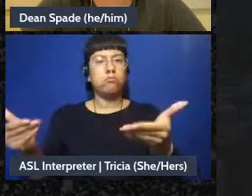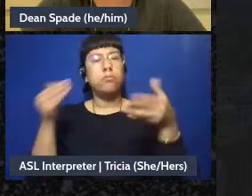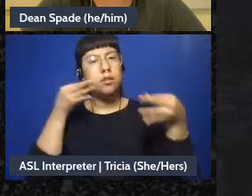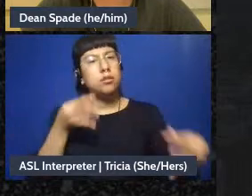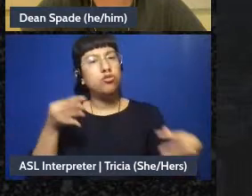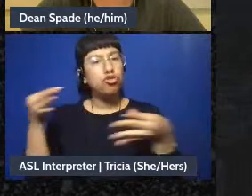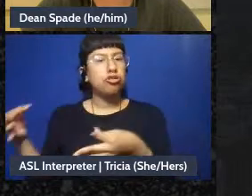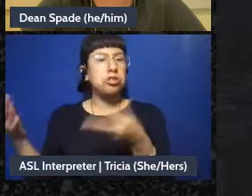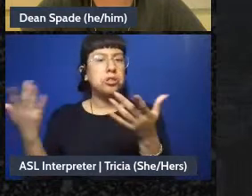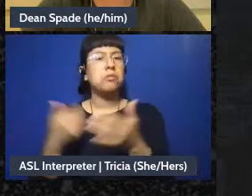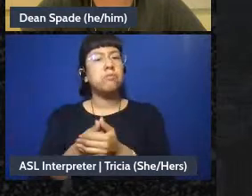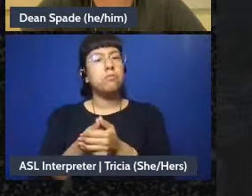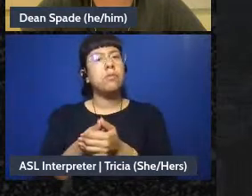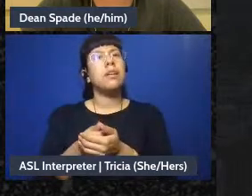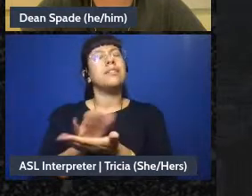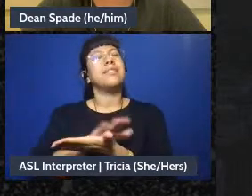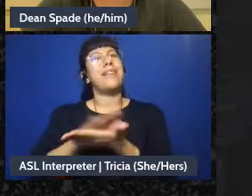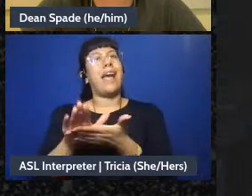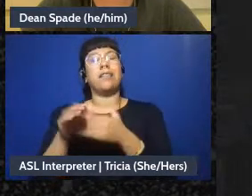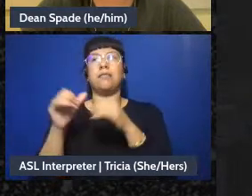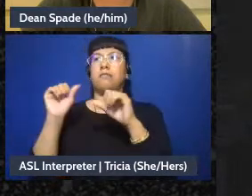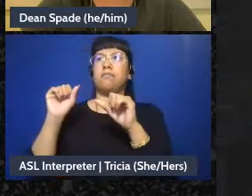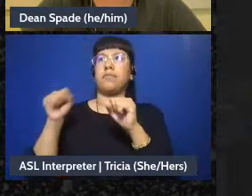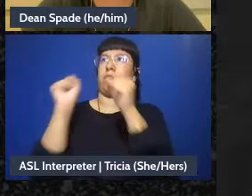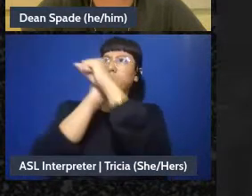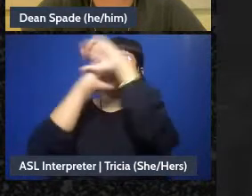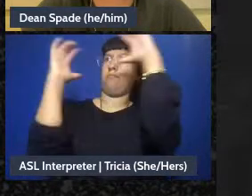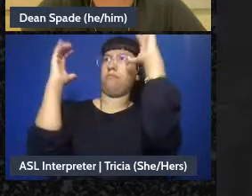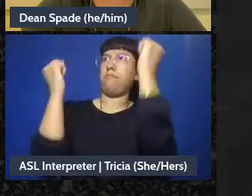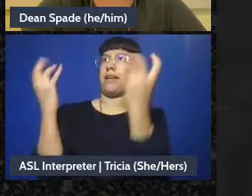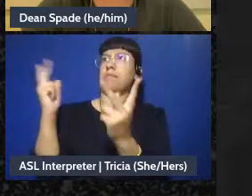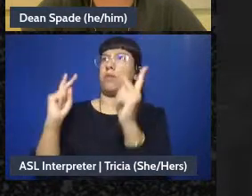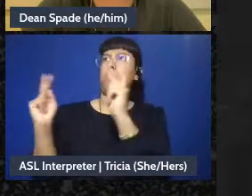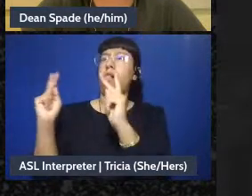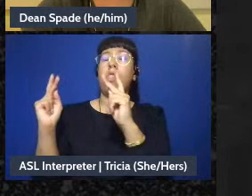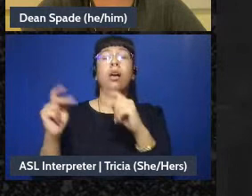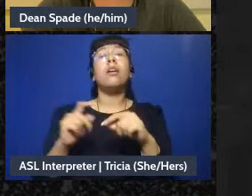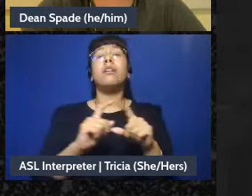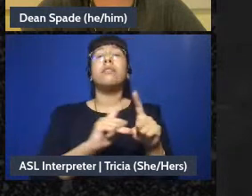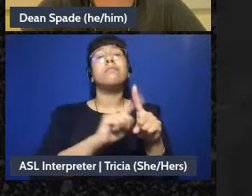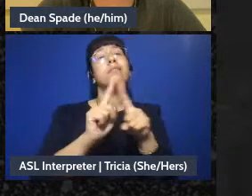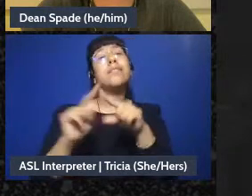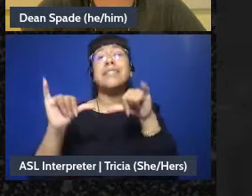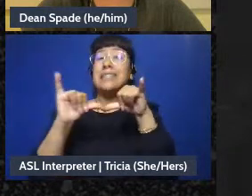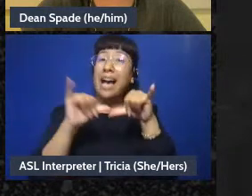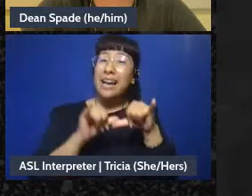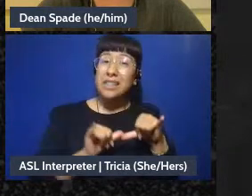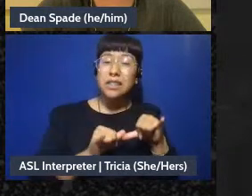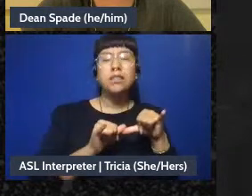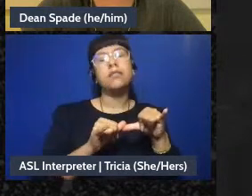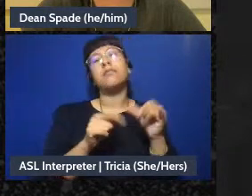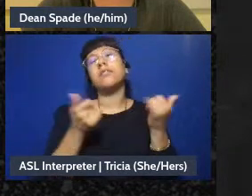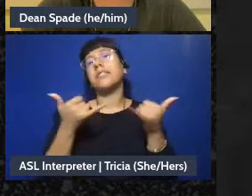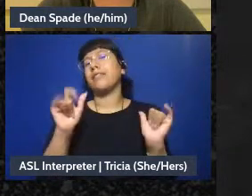It's helpful to think about this because when we're making decisions in groups of different sizes it requires different kinds of facilitation, so it's nice to just kind